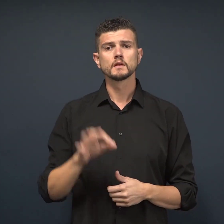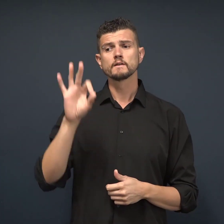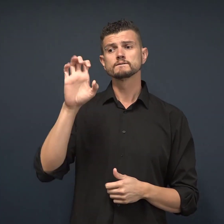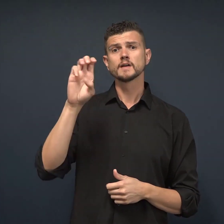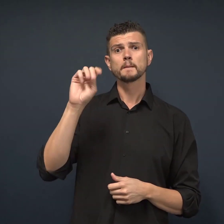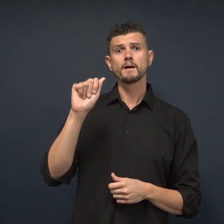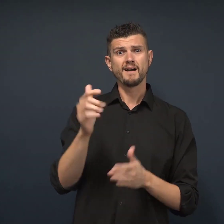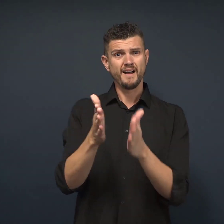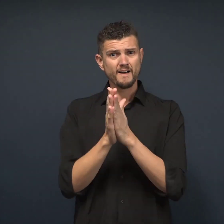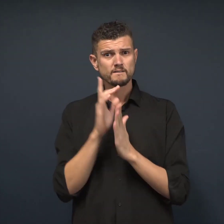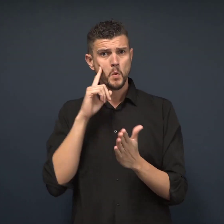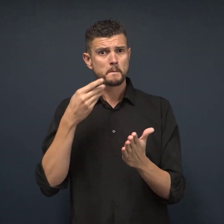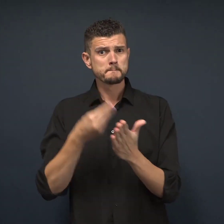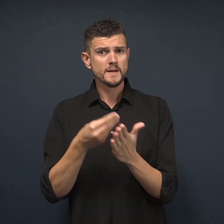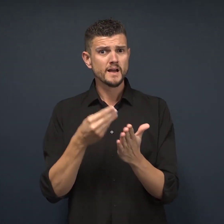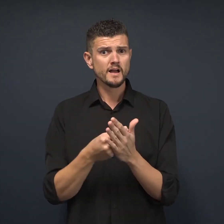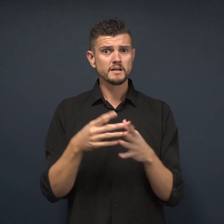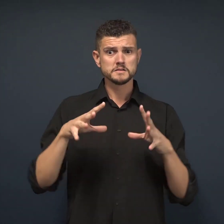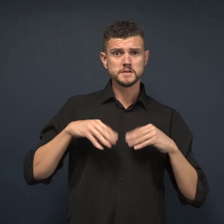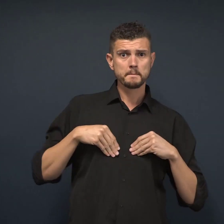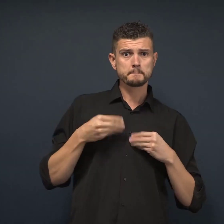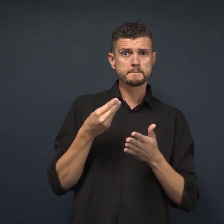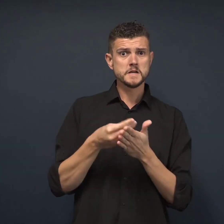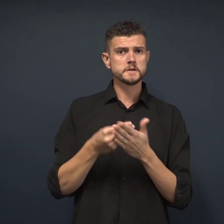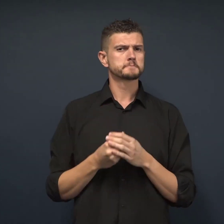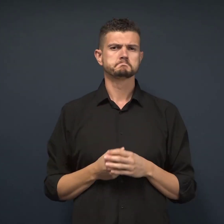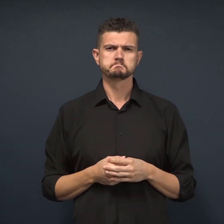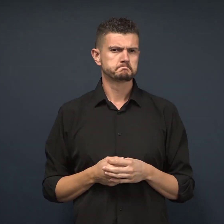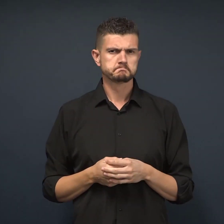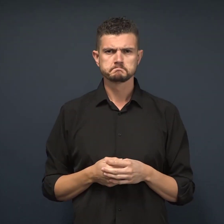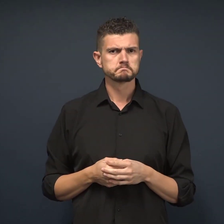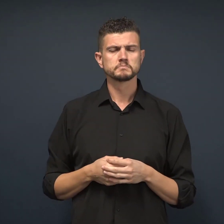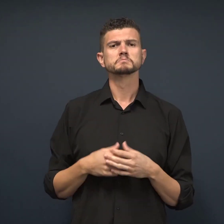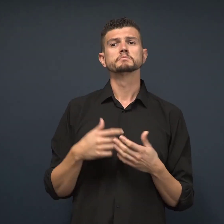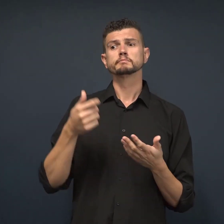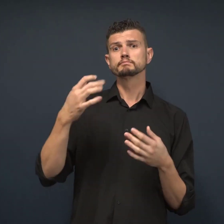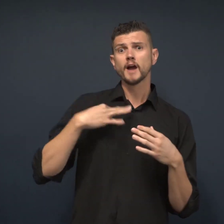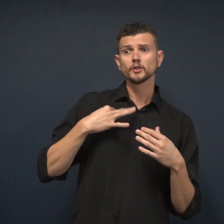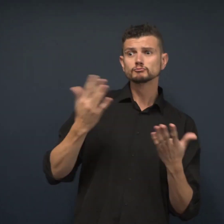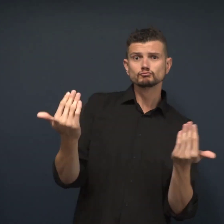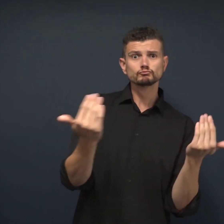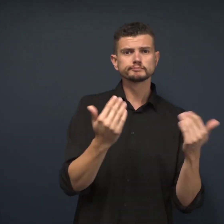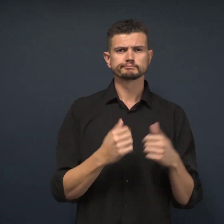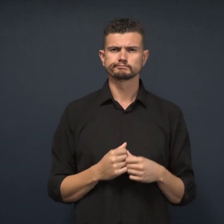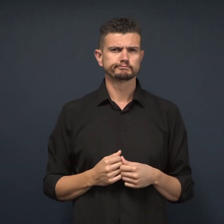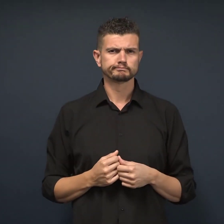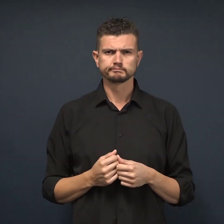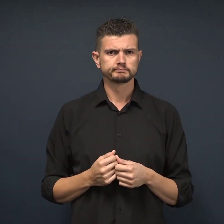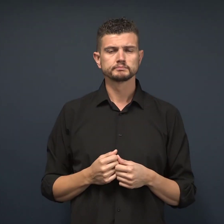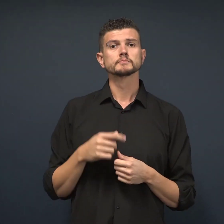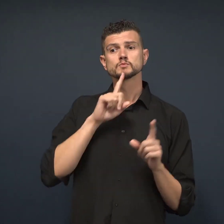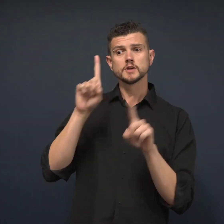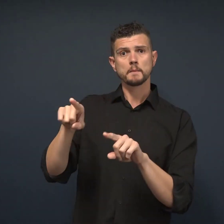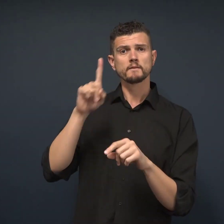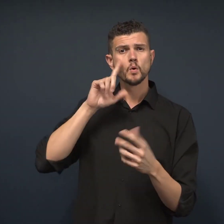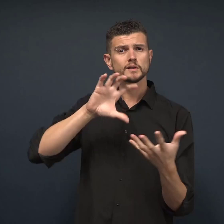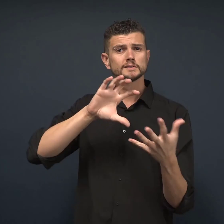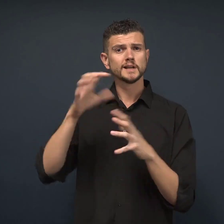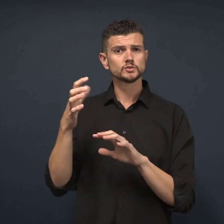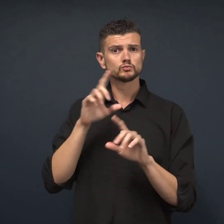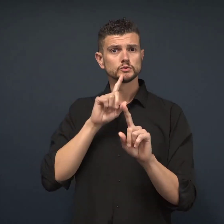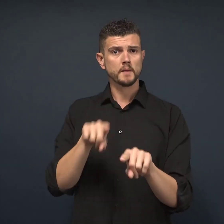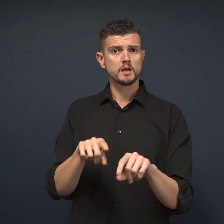FEMA does not ask for or generally accept any cash donations or volunteers for disaster response.